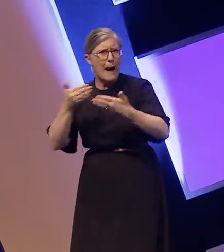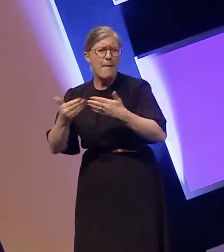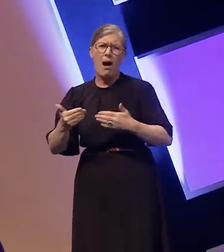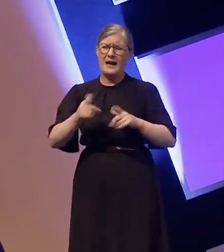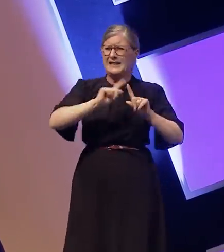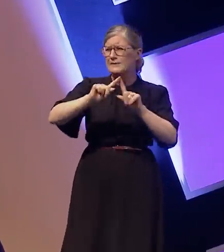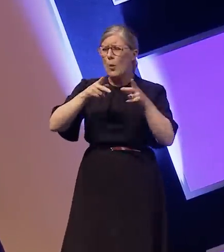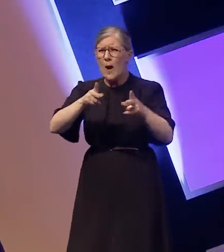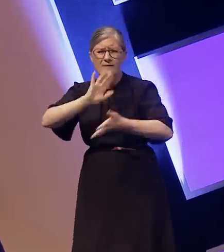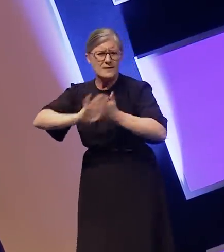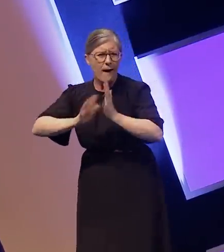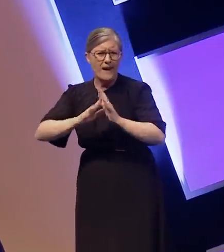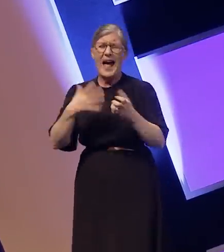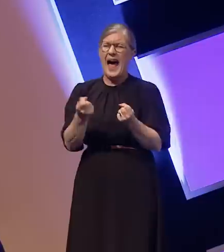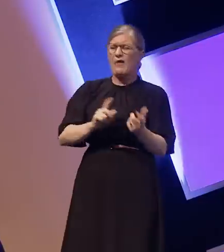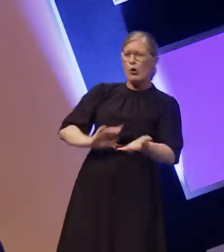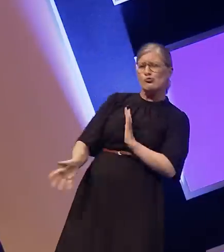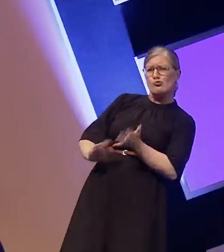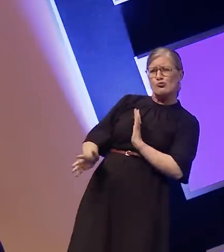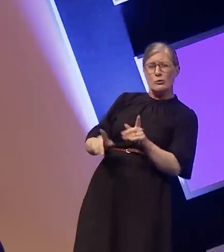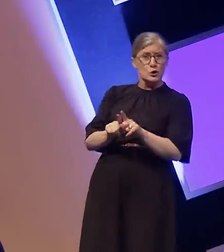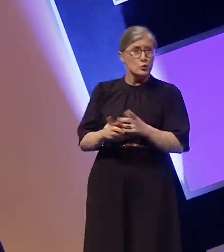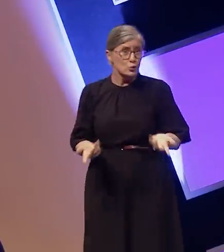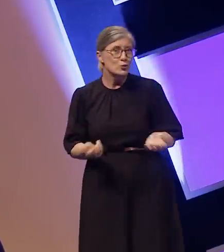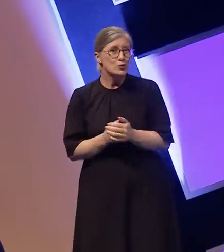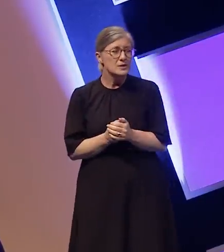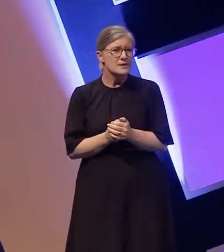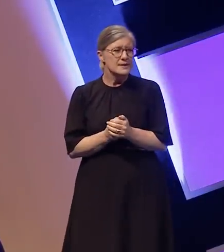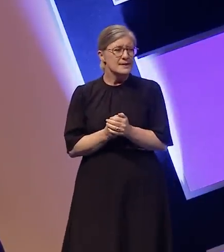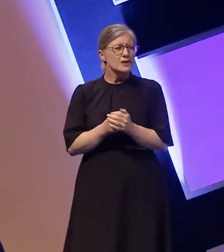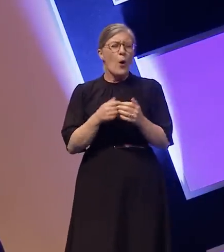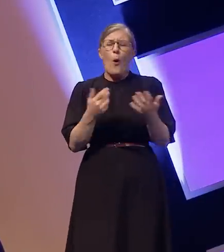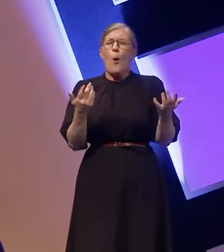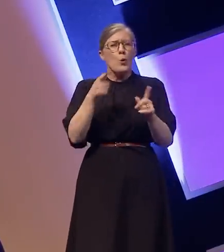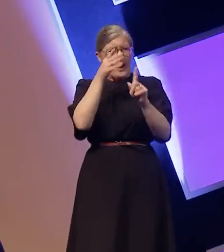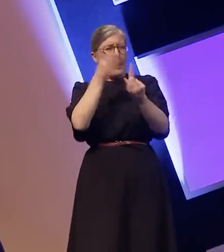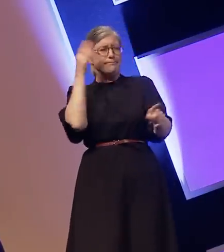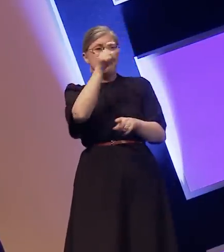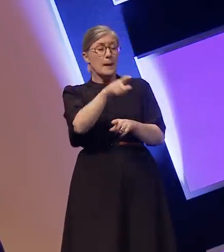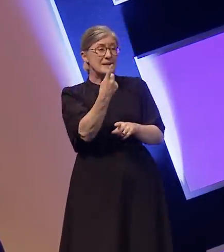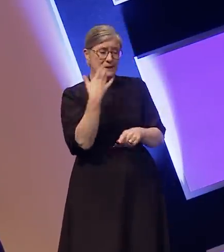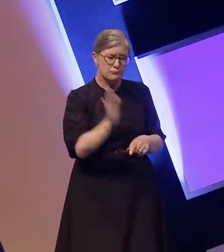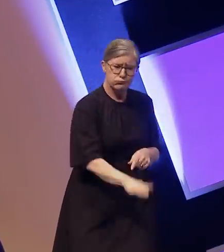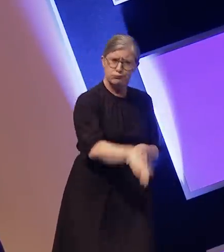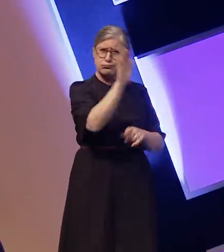even its own slang. You can always tell if someone only just learned BSL or they've grown up